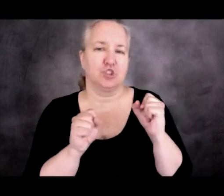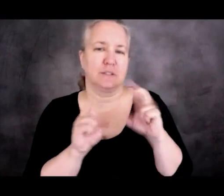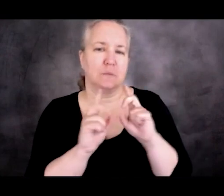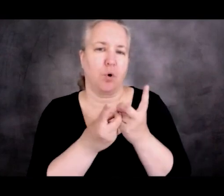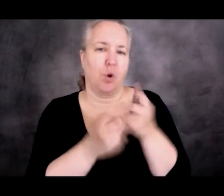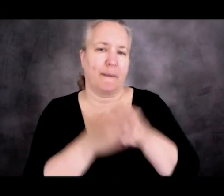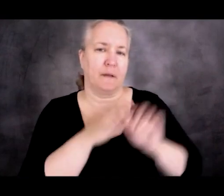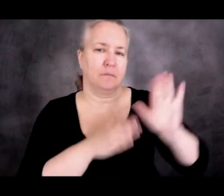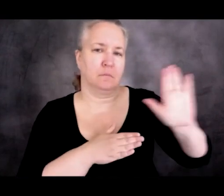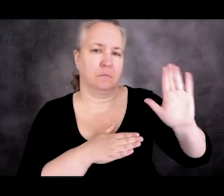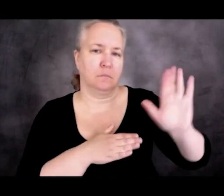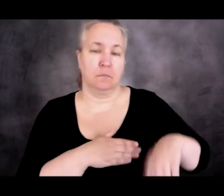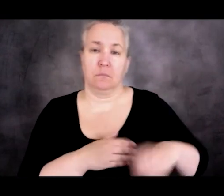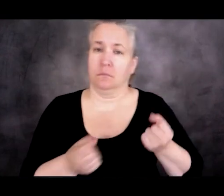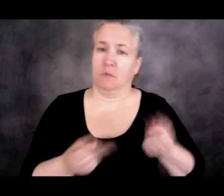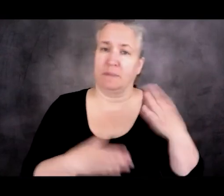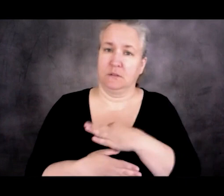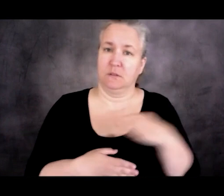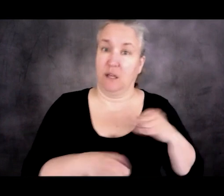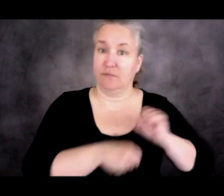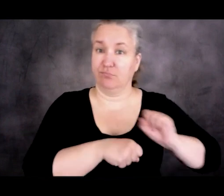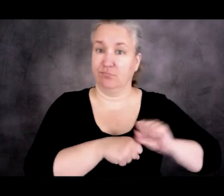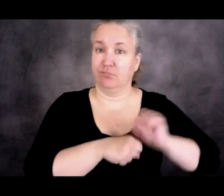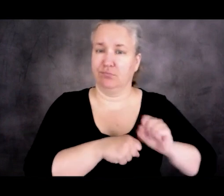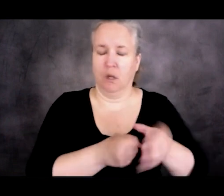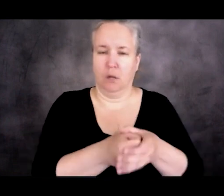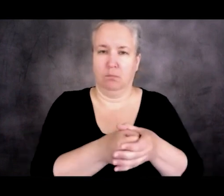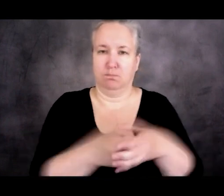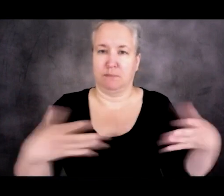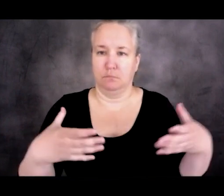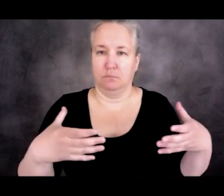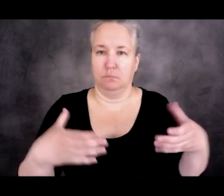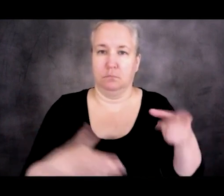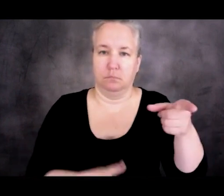in the number of personnel along the US border as well.